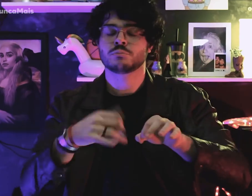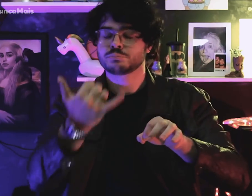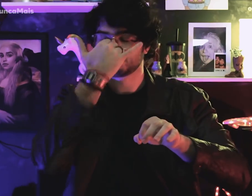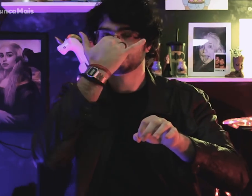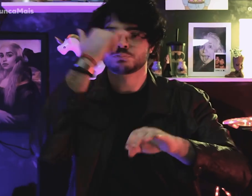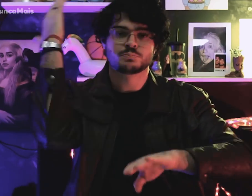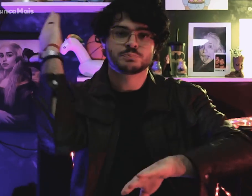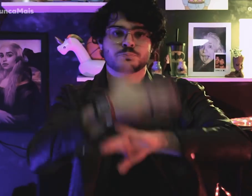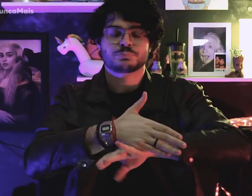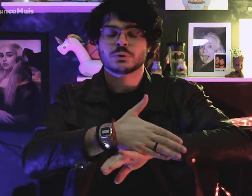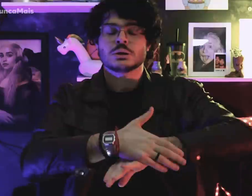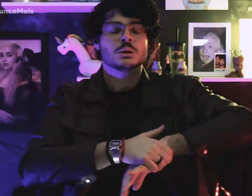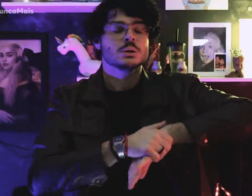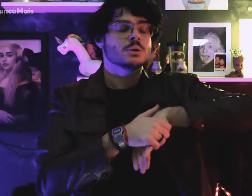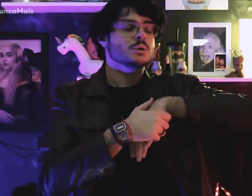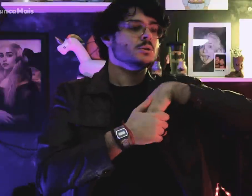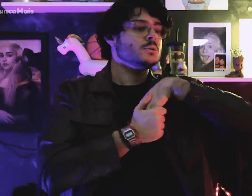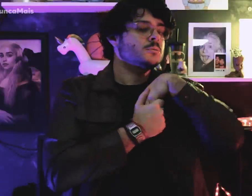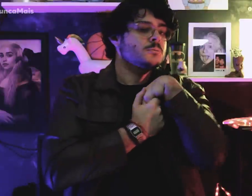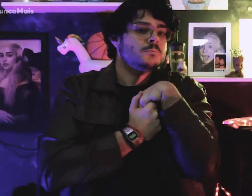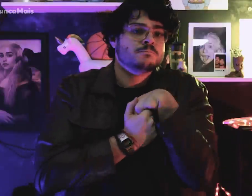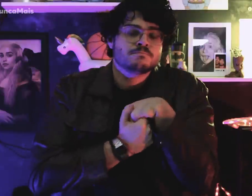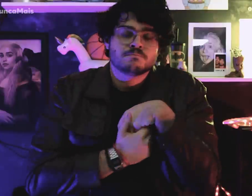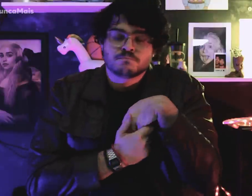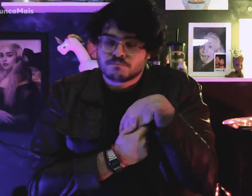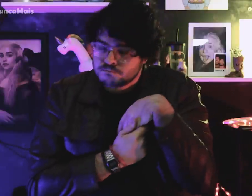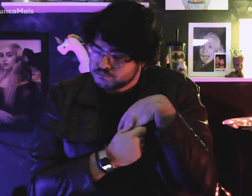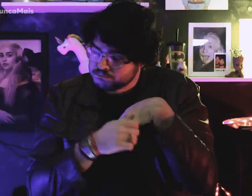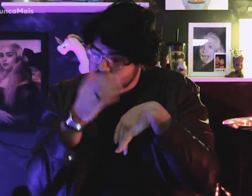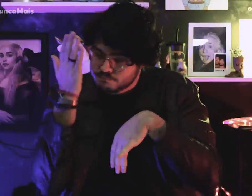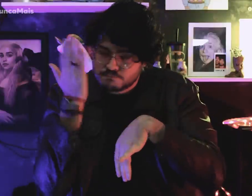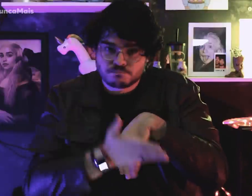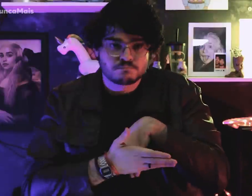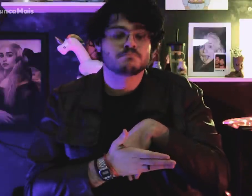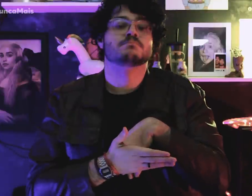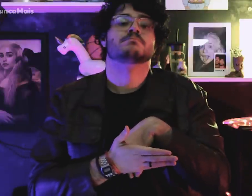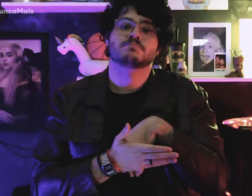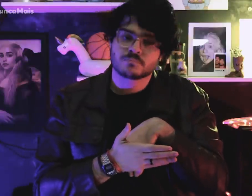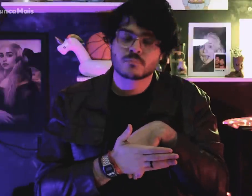lost much of the little finger in an accident with equipment